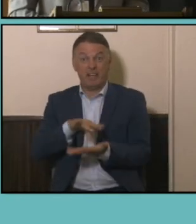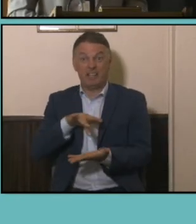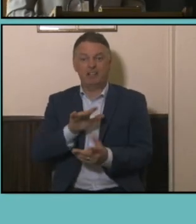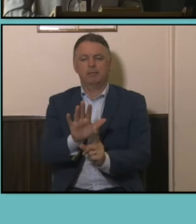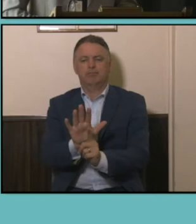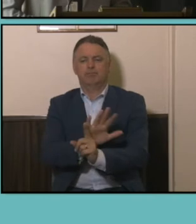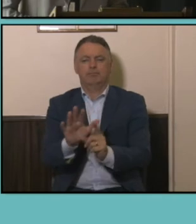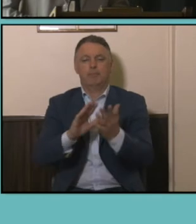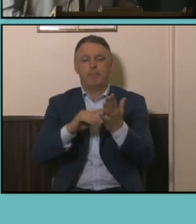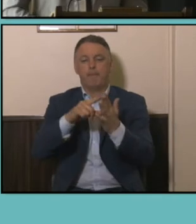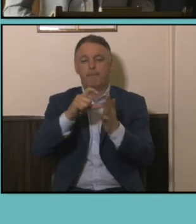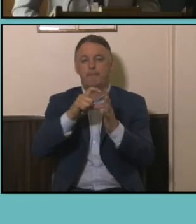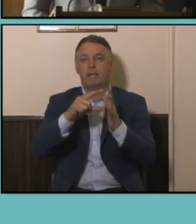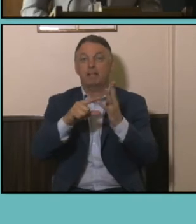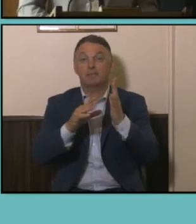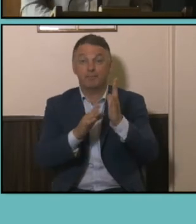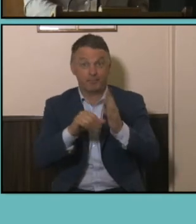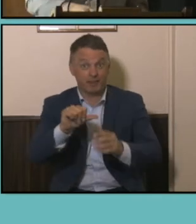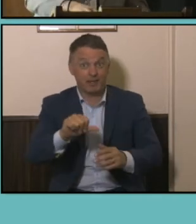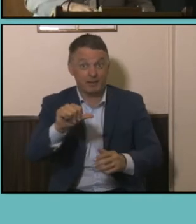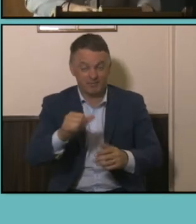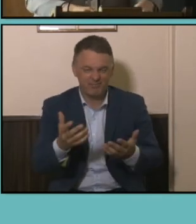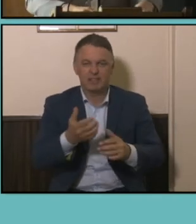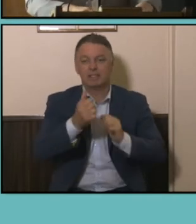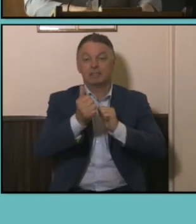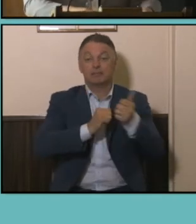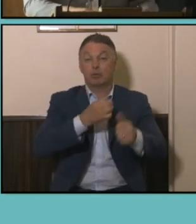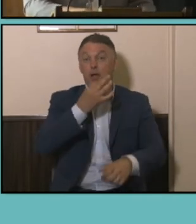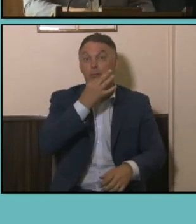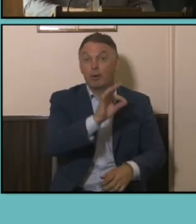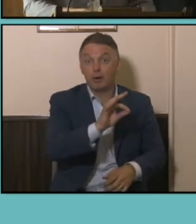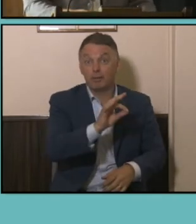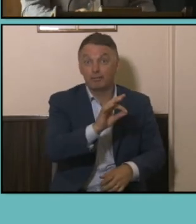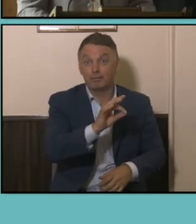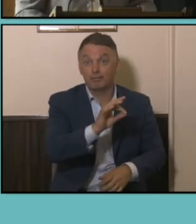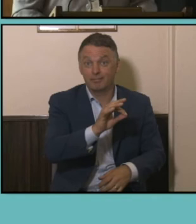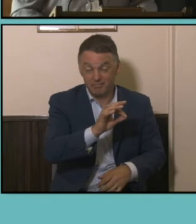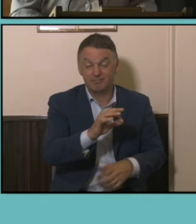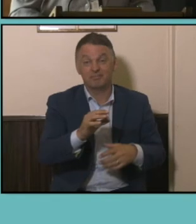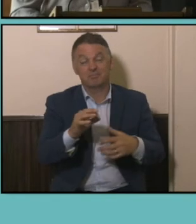distribution. So sports umpires are unsurprisingly you know an occupation